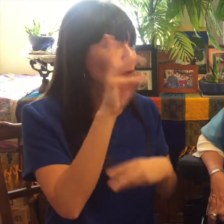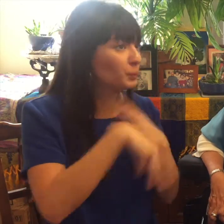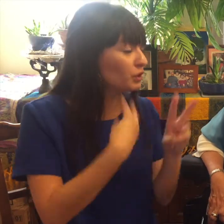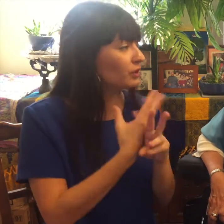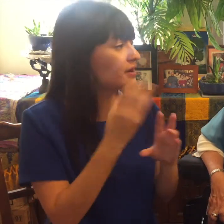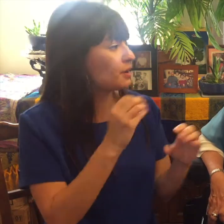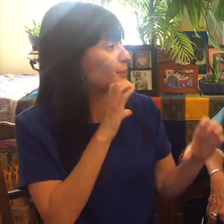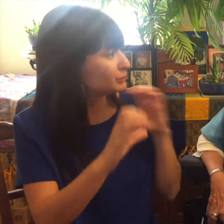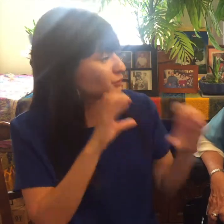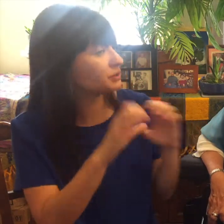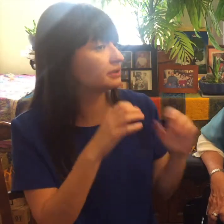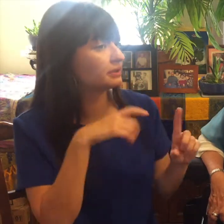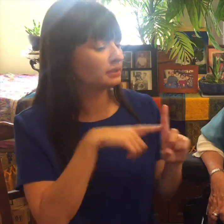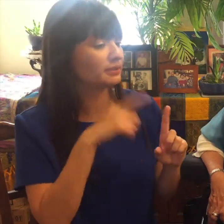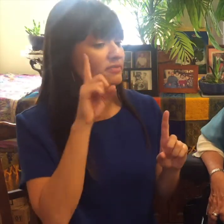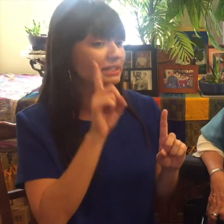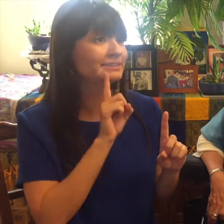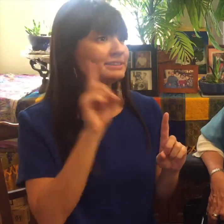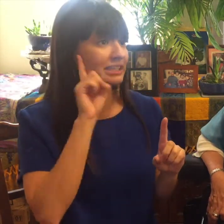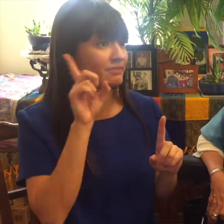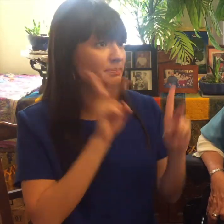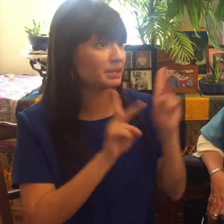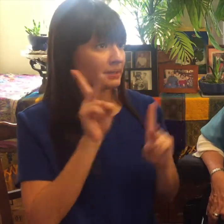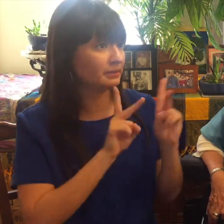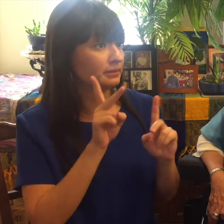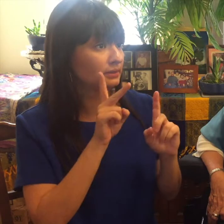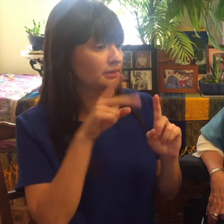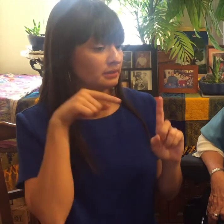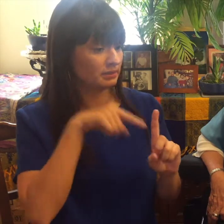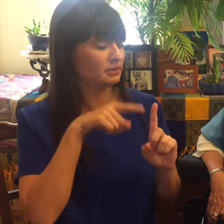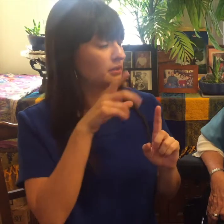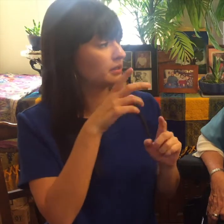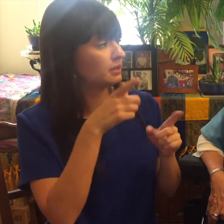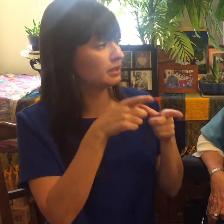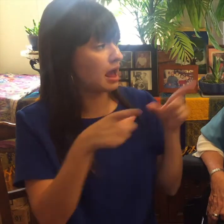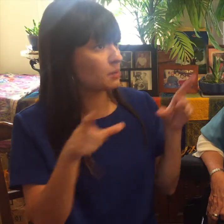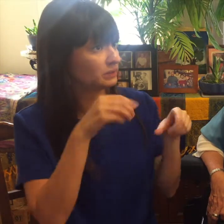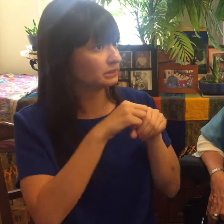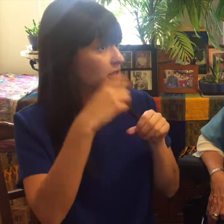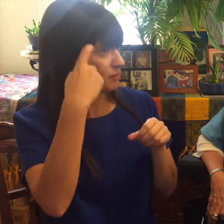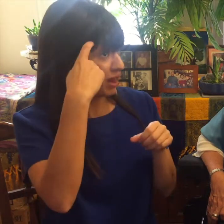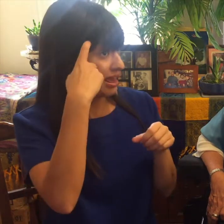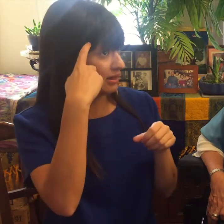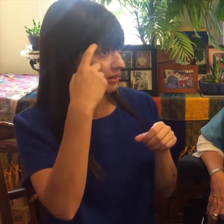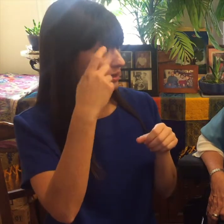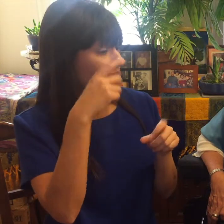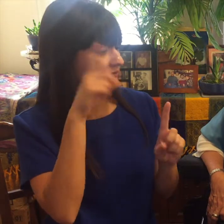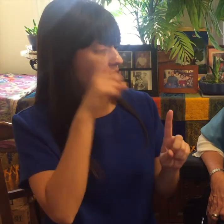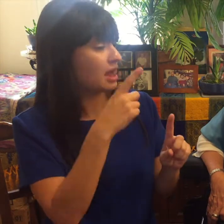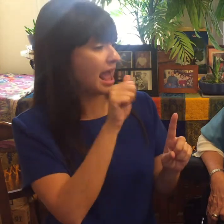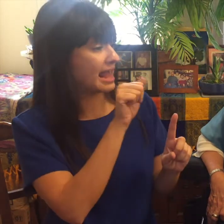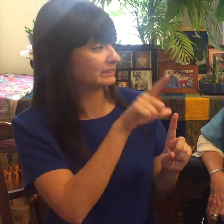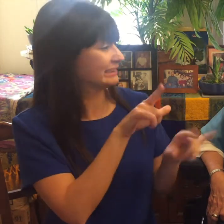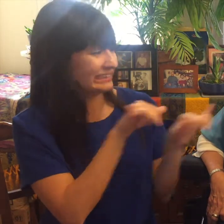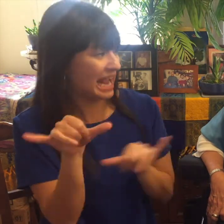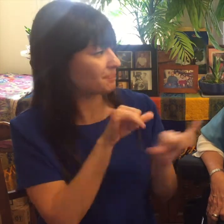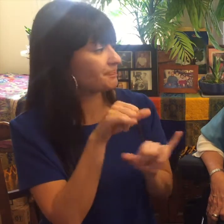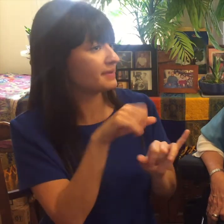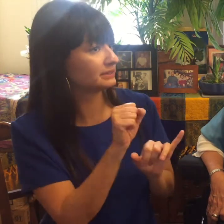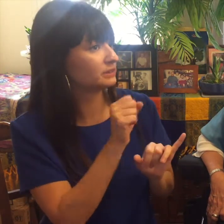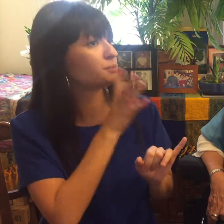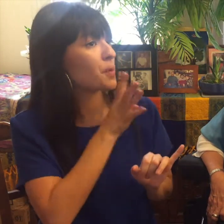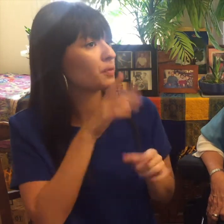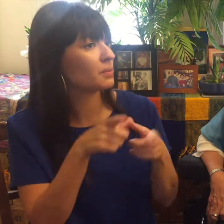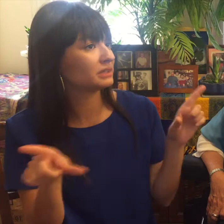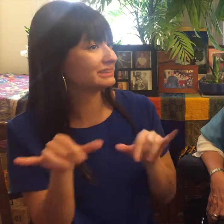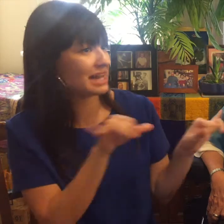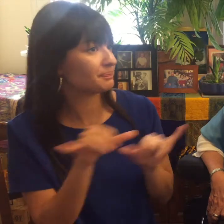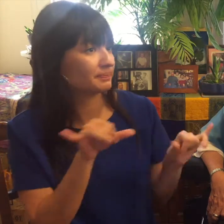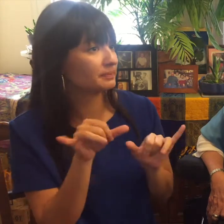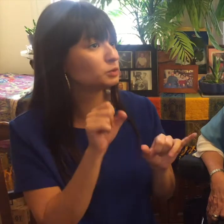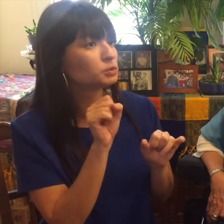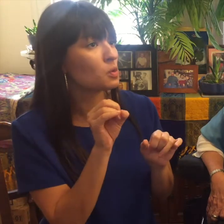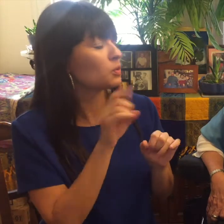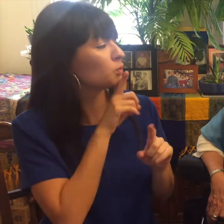communicating and understanding the world Deaf people in the brain ASL is